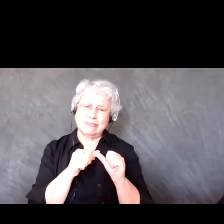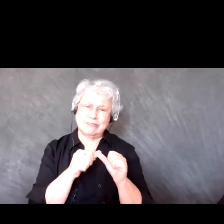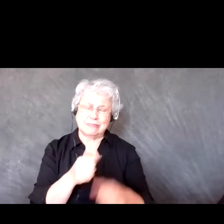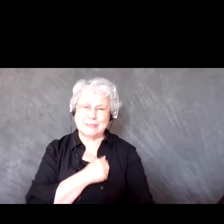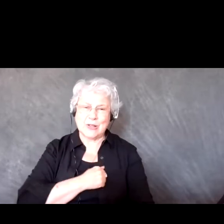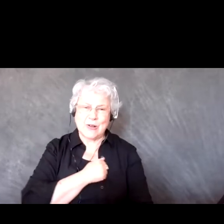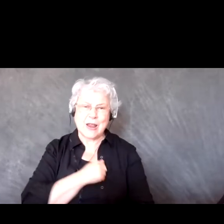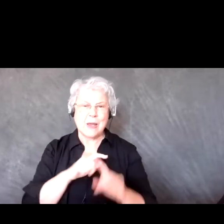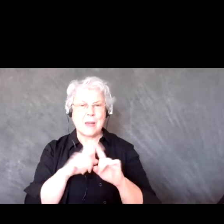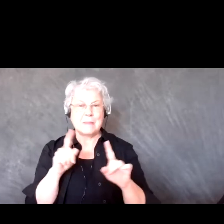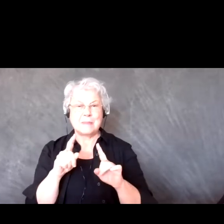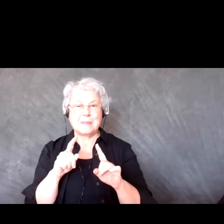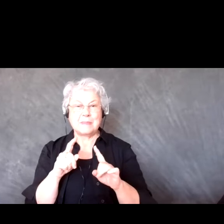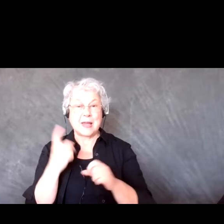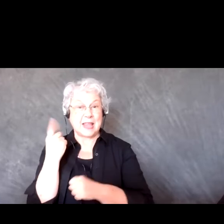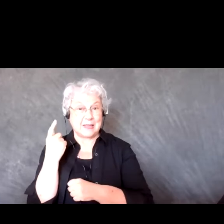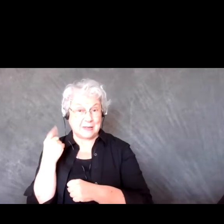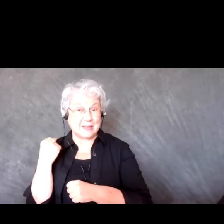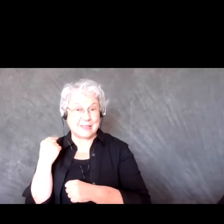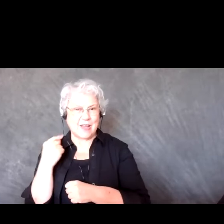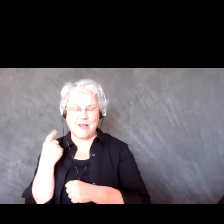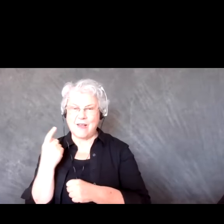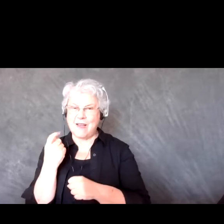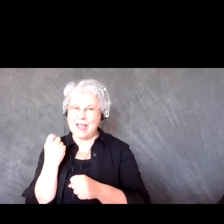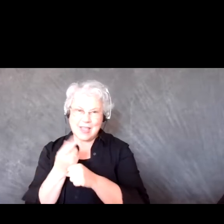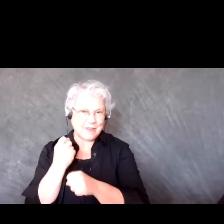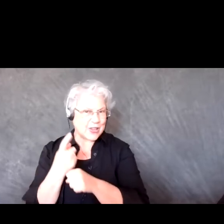I've been here every other year before that and it's amazing, the people you meet, the connections